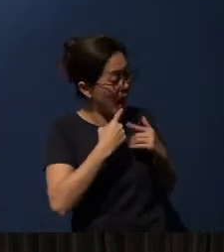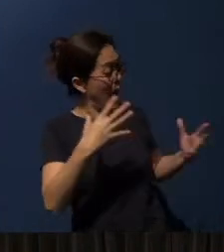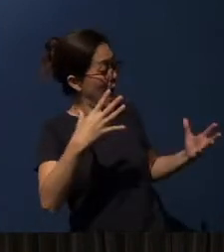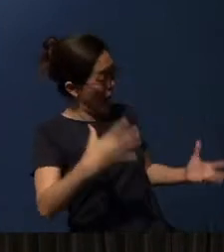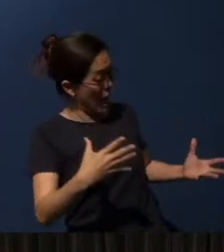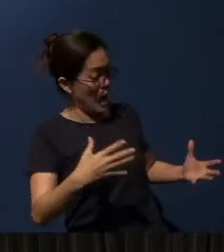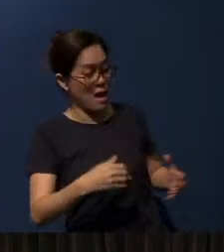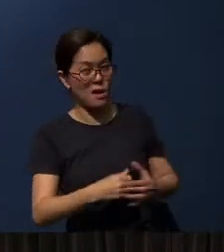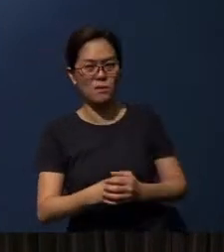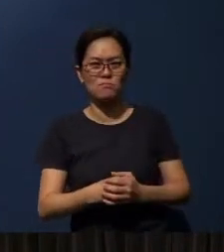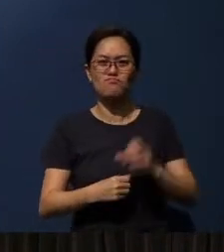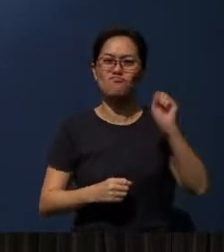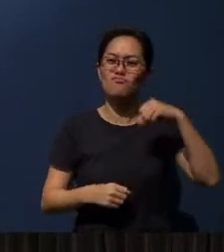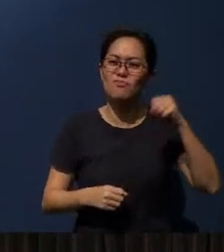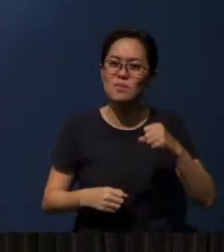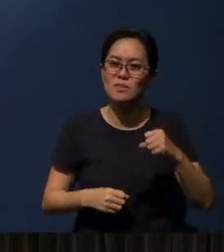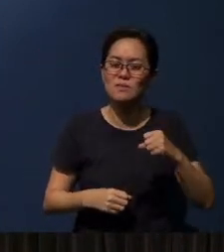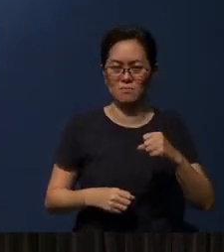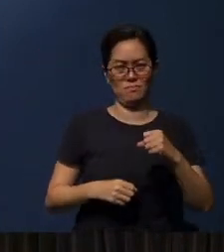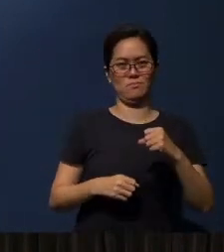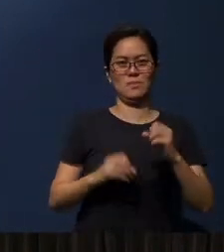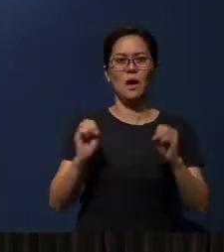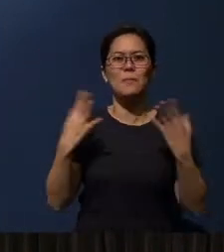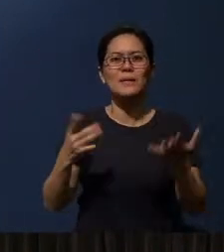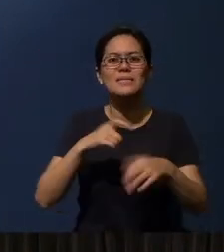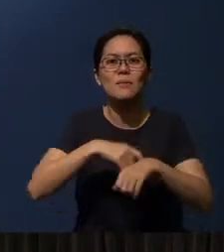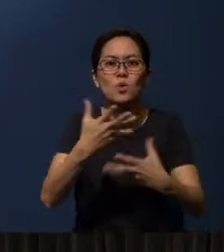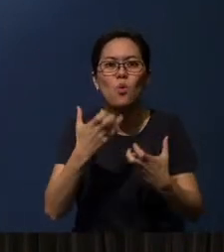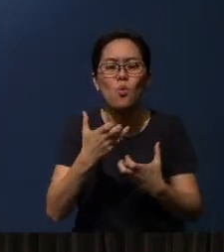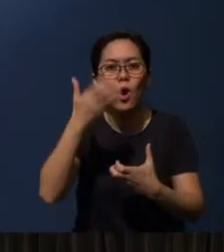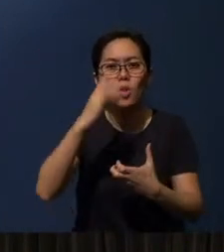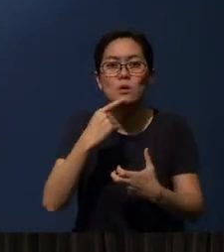Yes, how many times you want to hear God speak to you aloud,